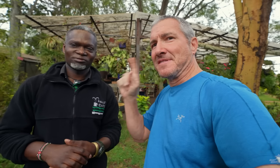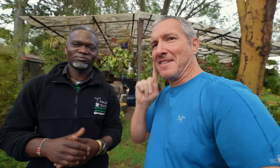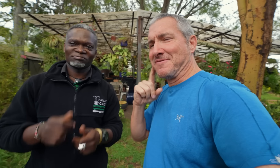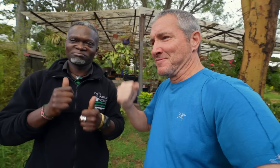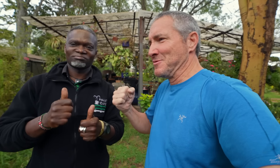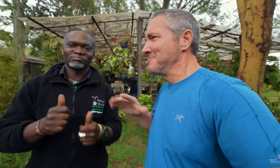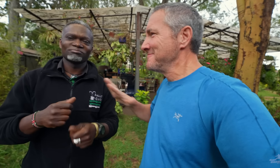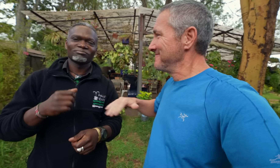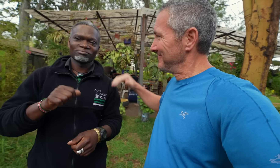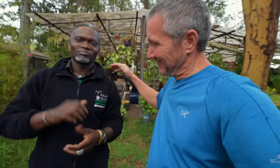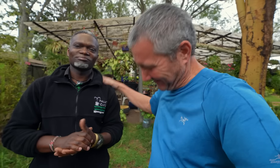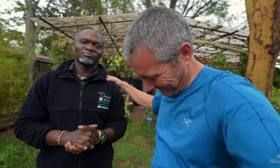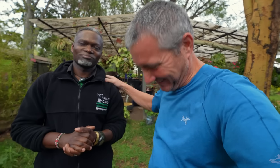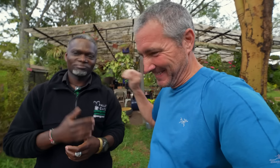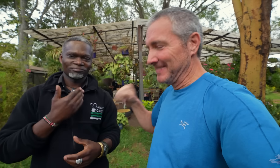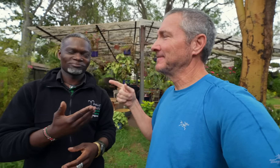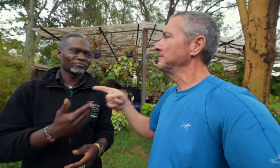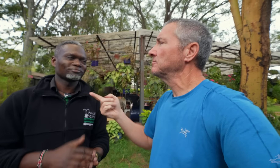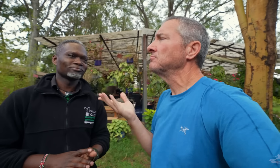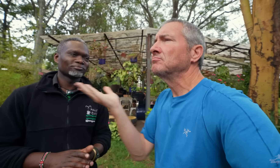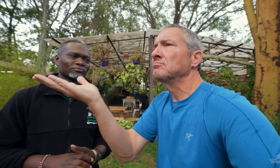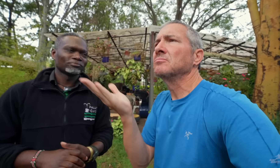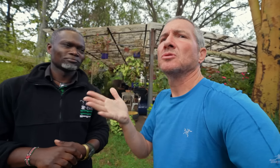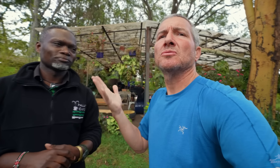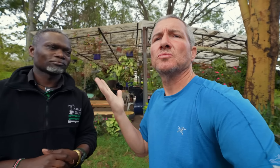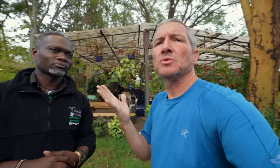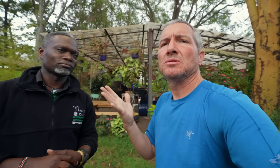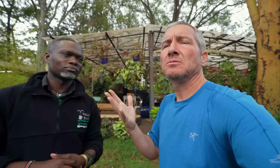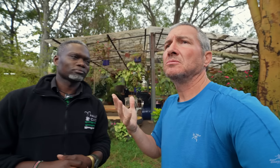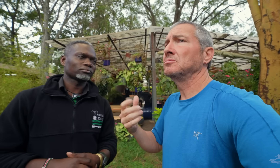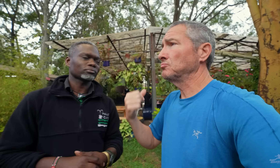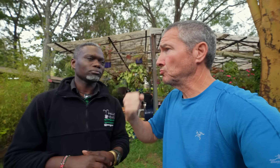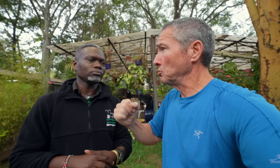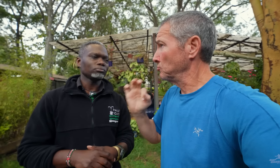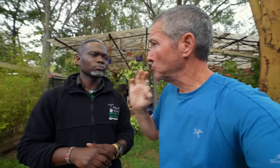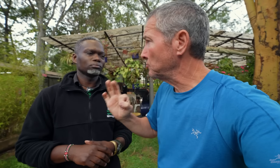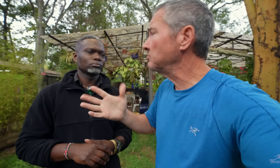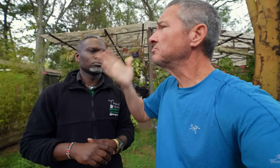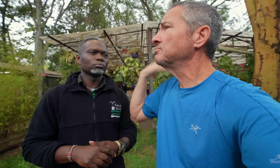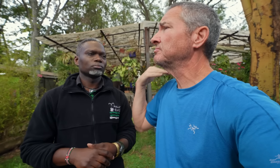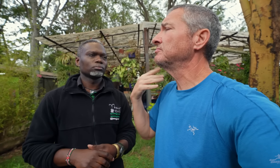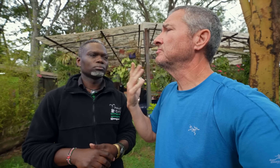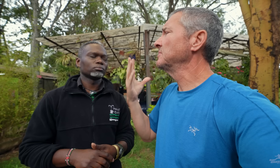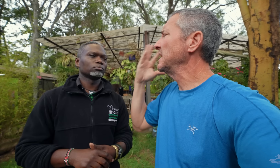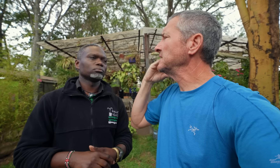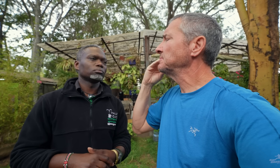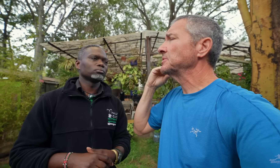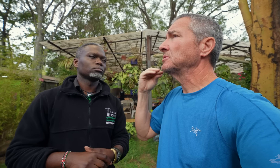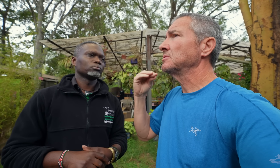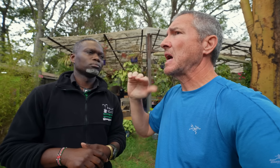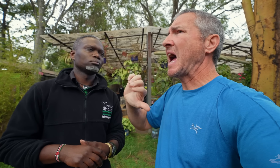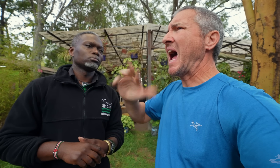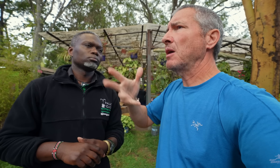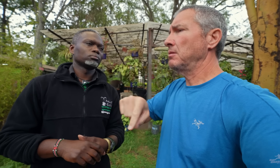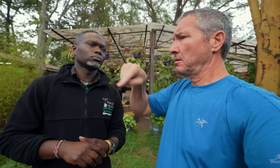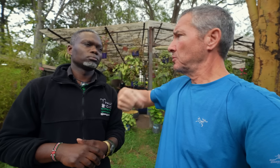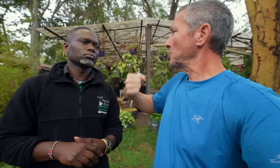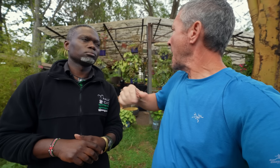Here is another Deaf staff member. I'm glad you're here. How did you get this job?